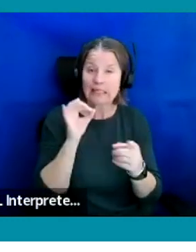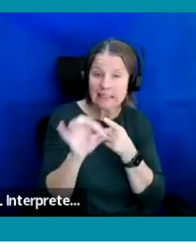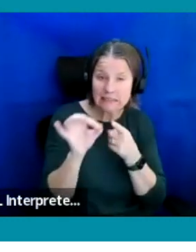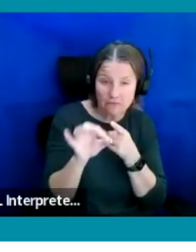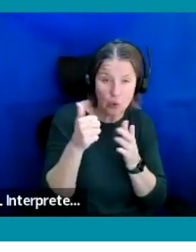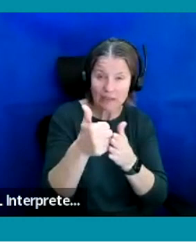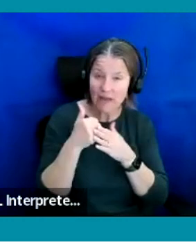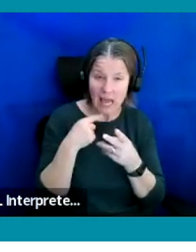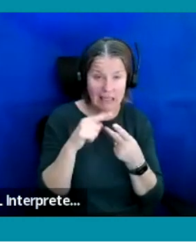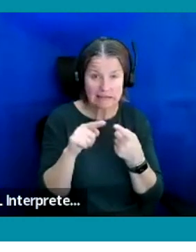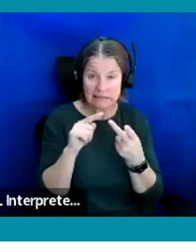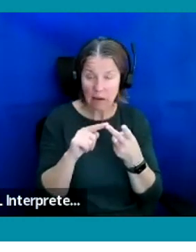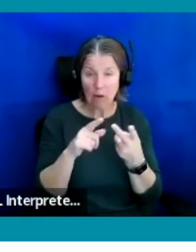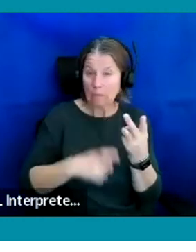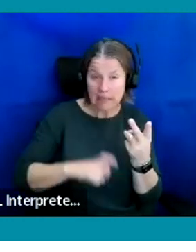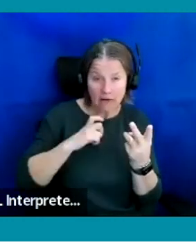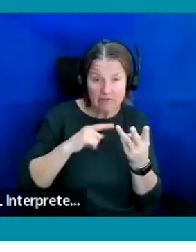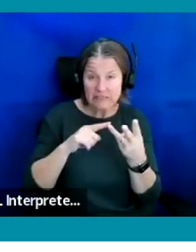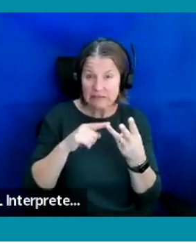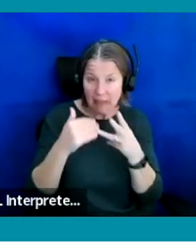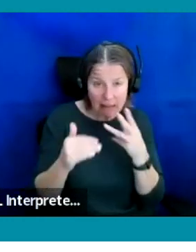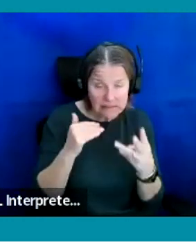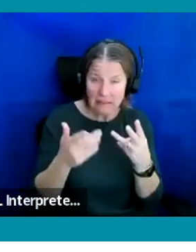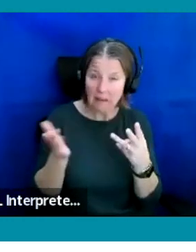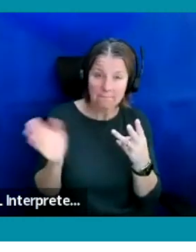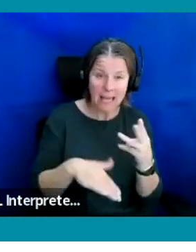just some confidence building, getting back into the workplace after a recent disability